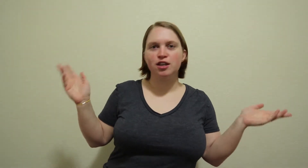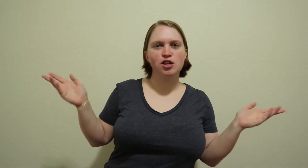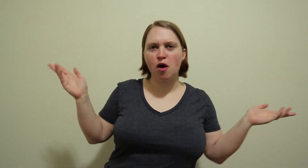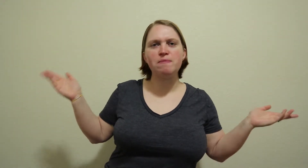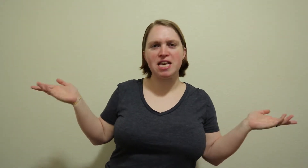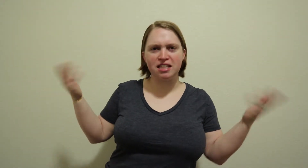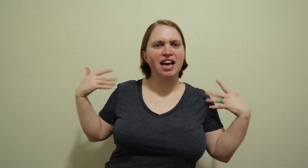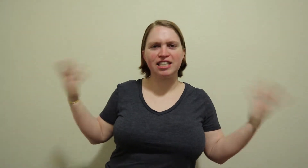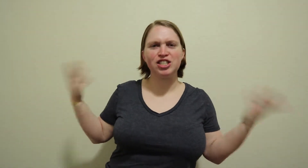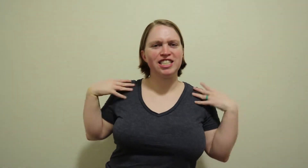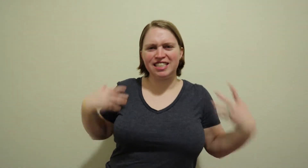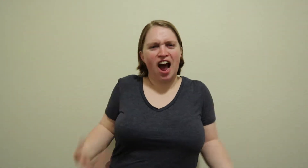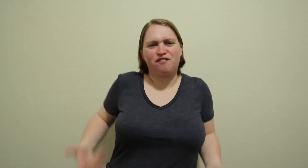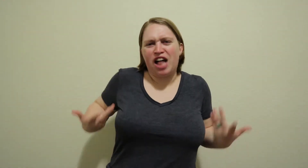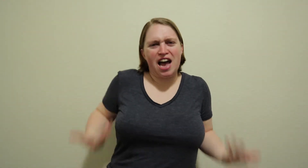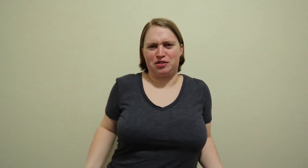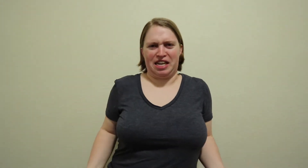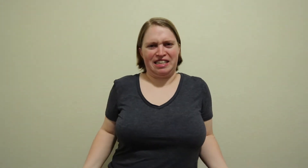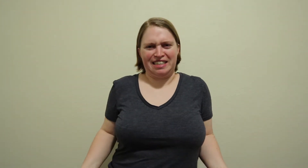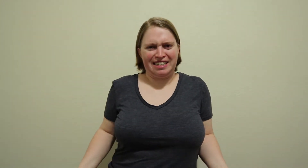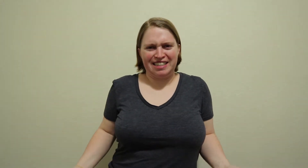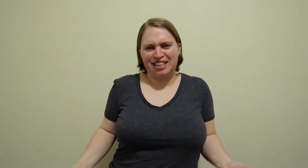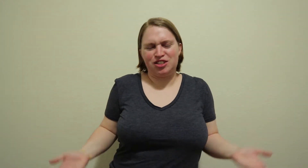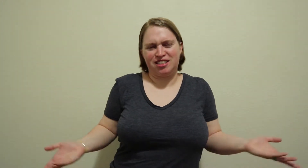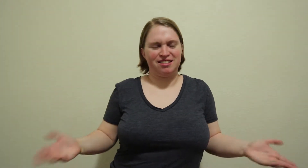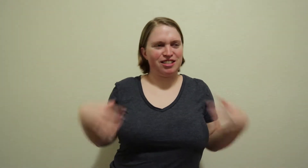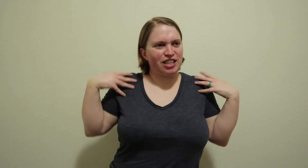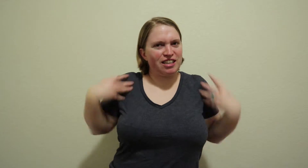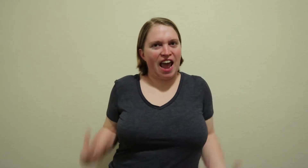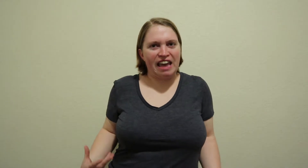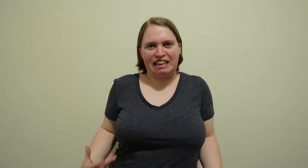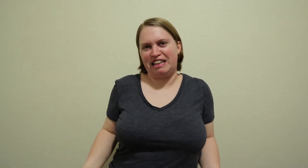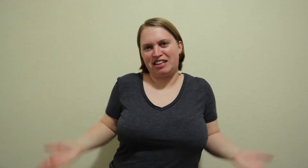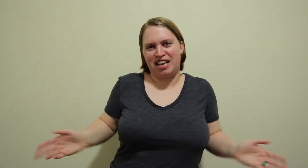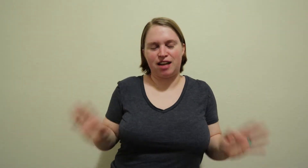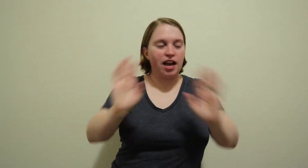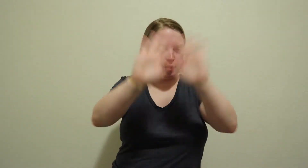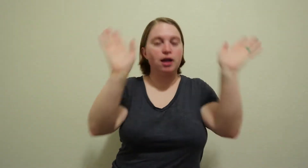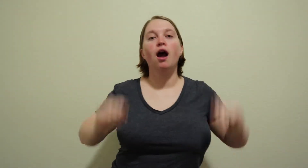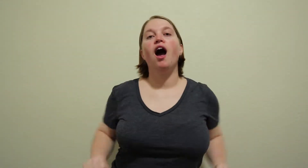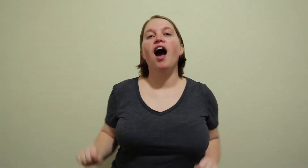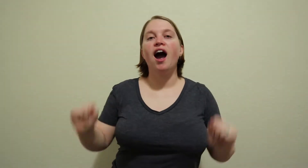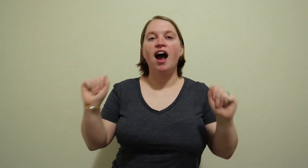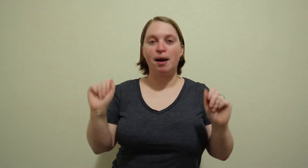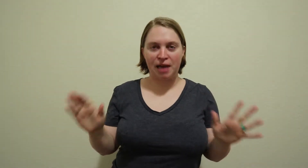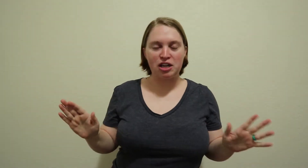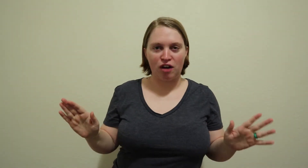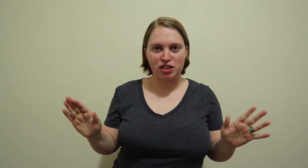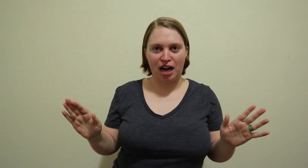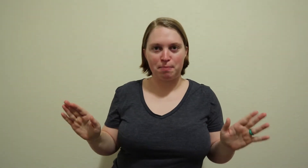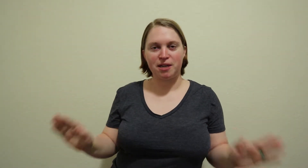you know me, it's just, it's not flattering, it's just hanging there anyway I'm getting off the topic